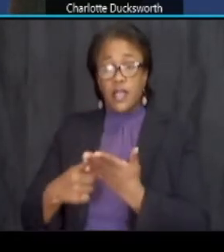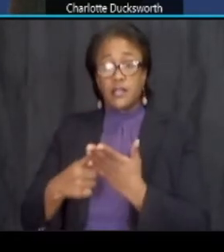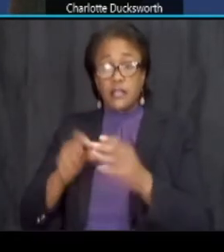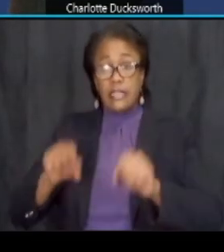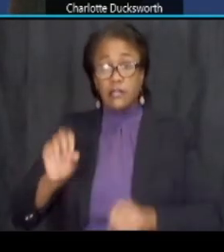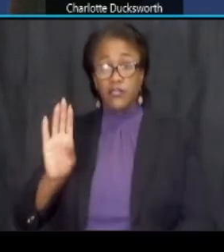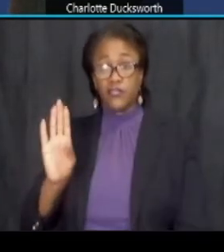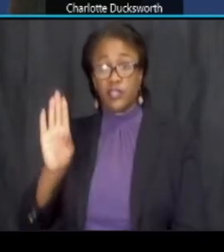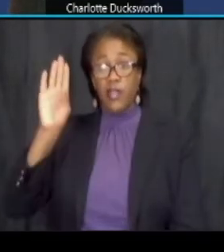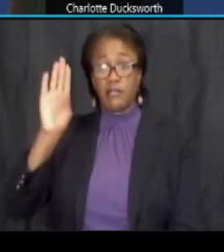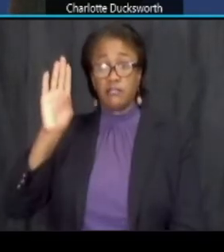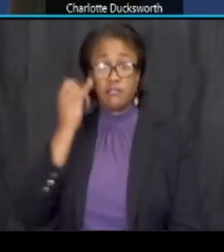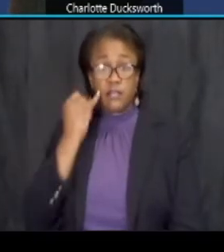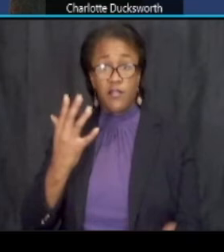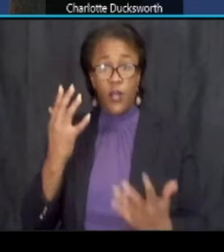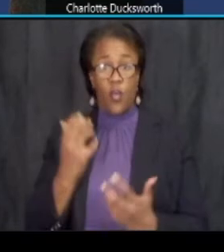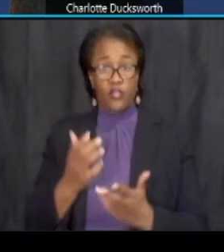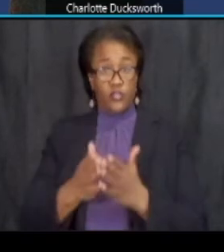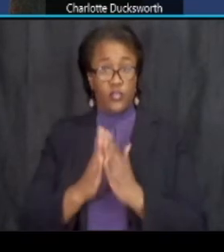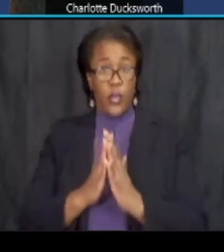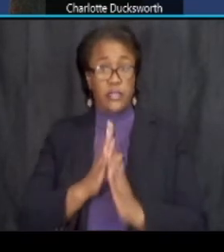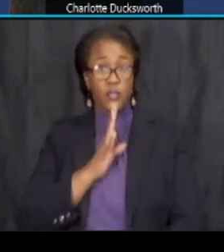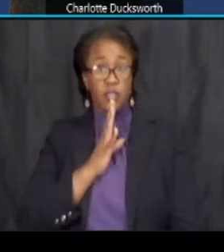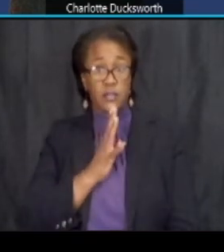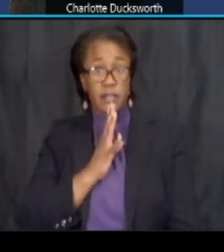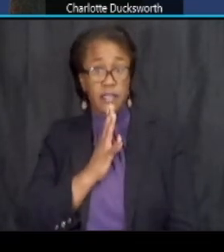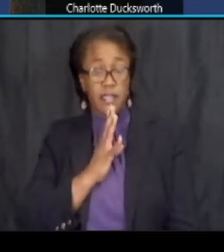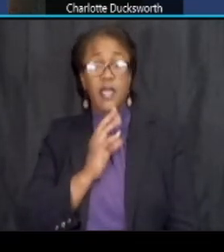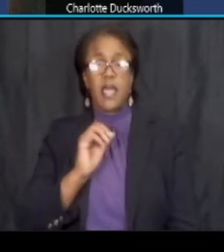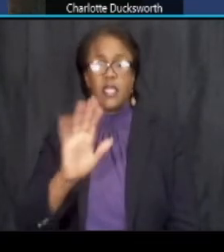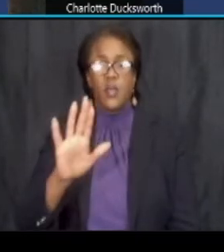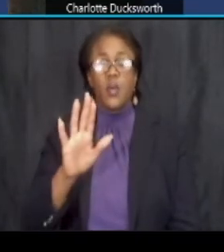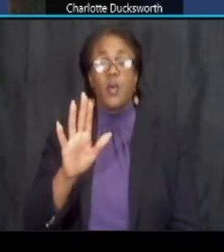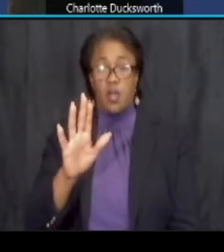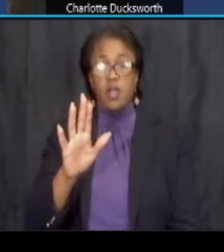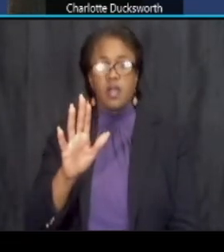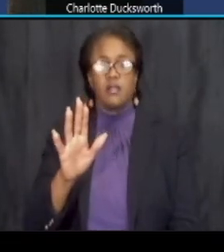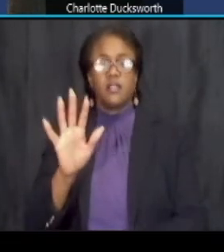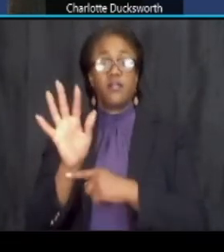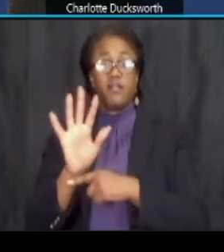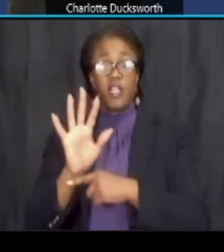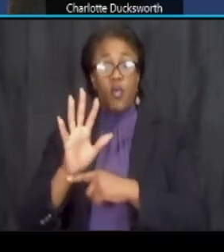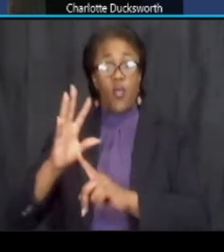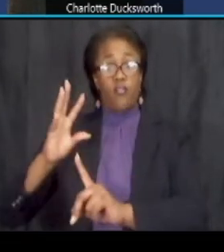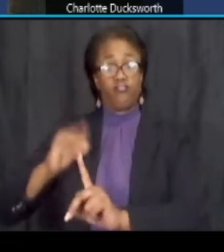if you want to request to speak and your video camera is also off by default so